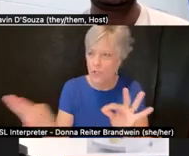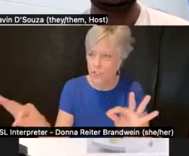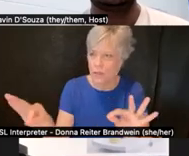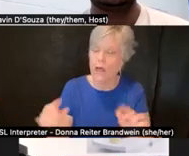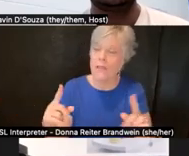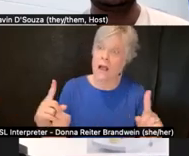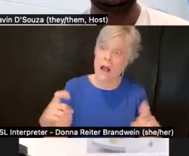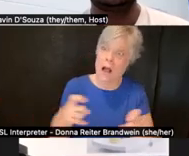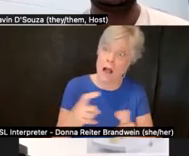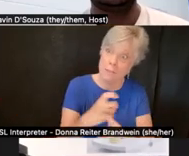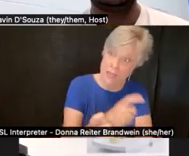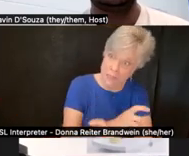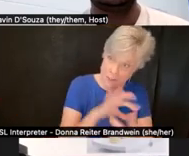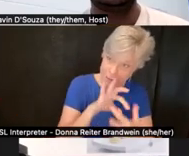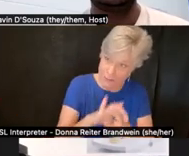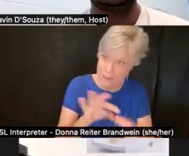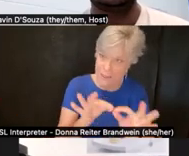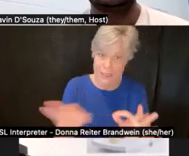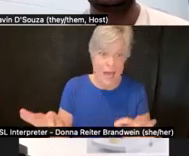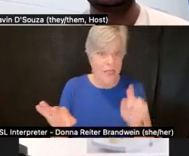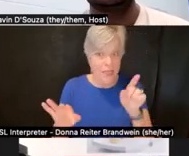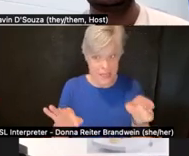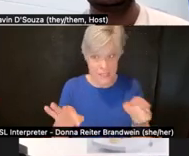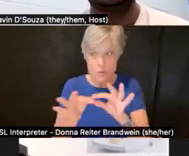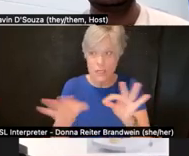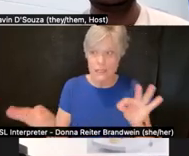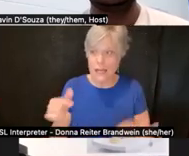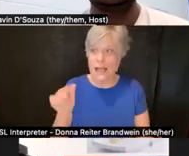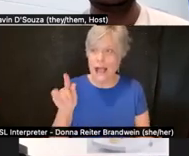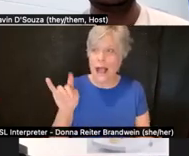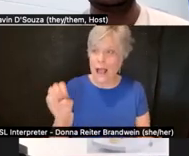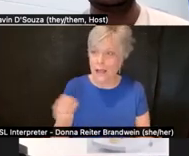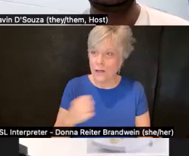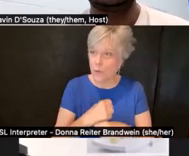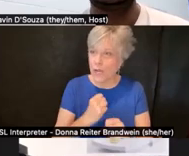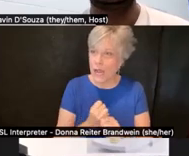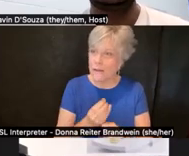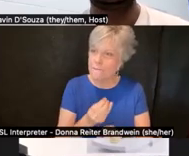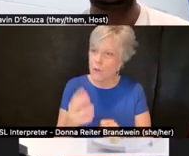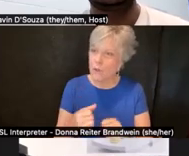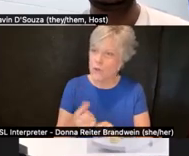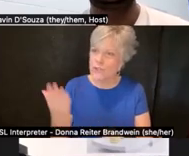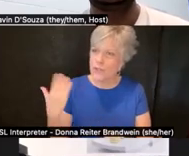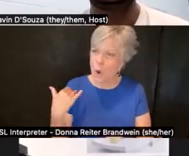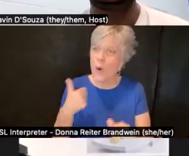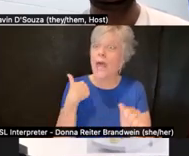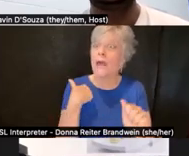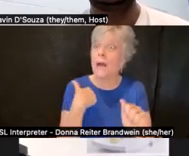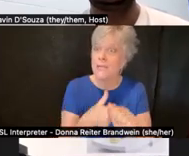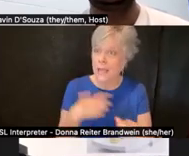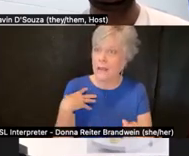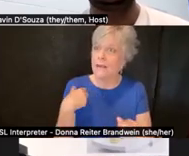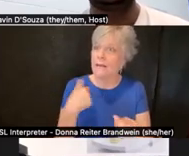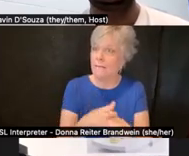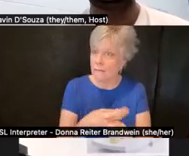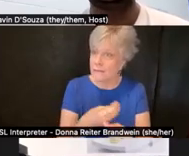And this is a language guide that was created a number of years ago and updated several times. Before I continue,